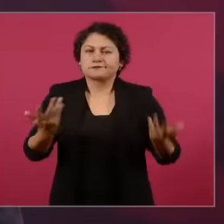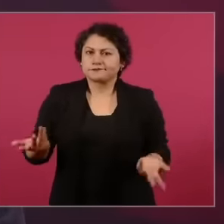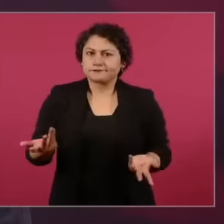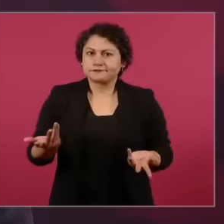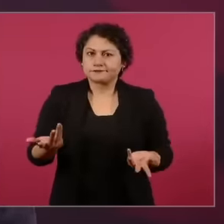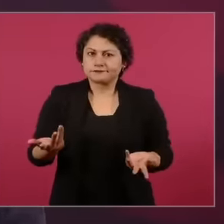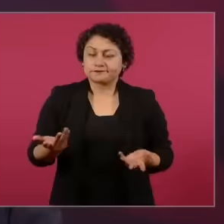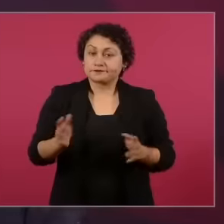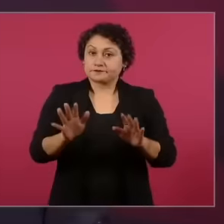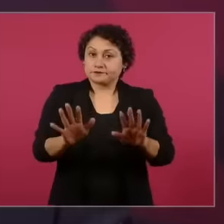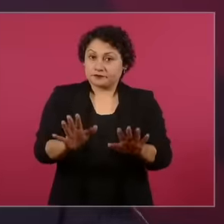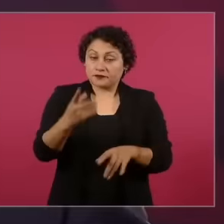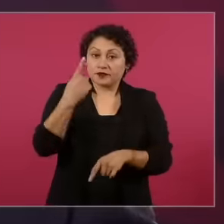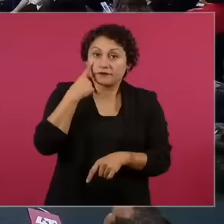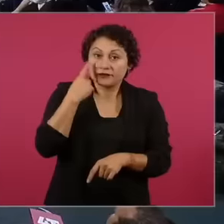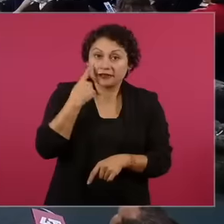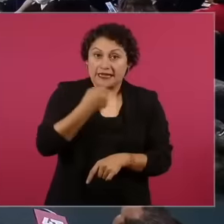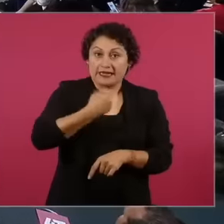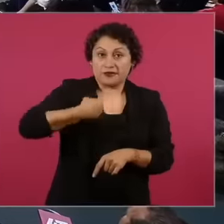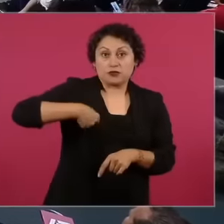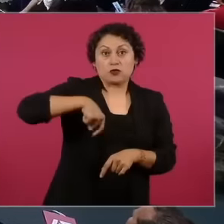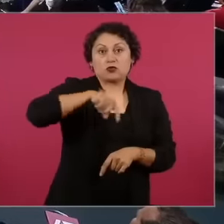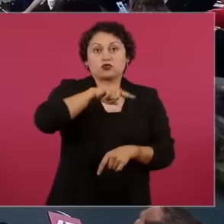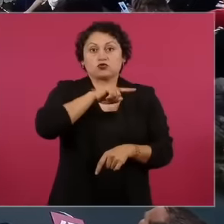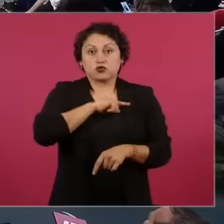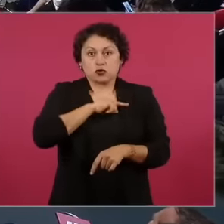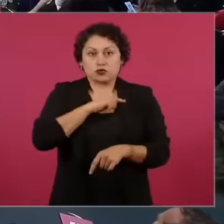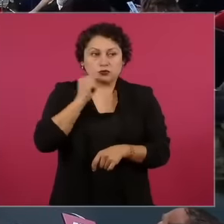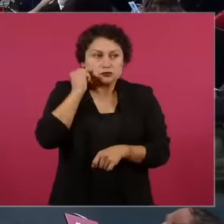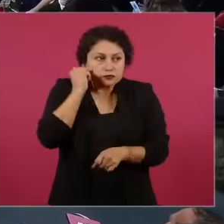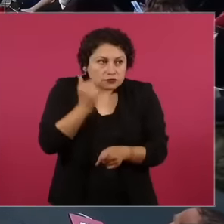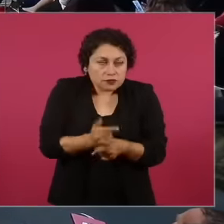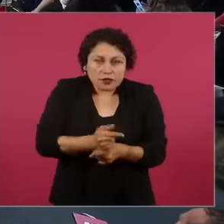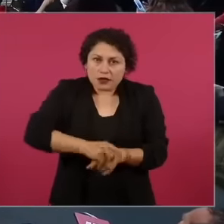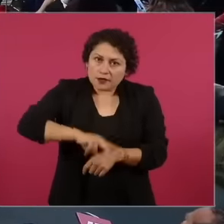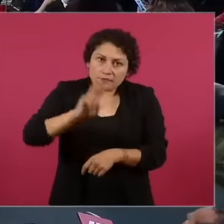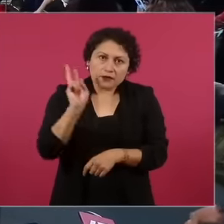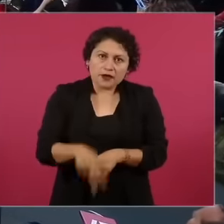reality. and I must admit that it is one of the things that the president has learned to lose the